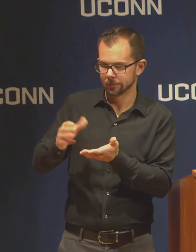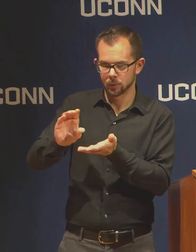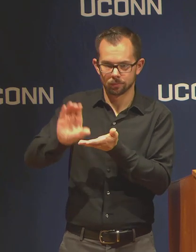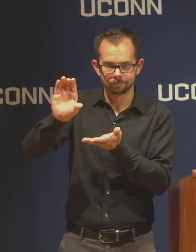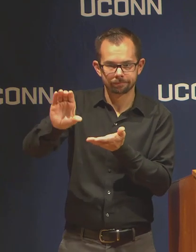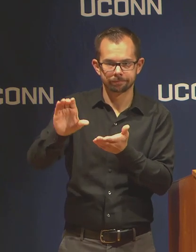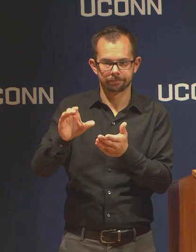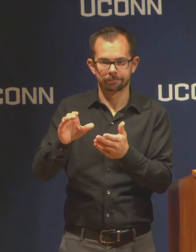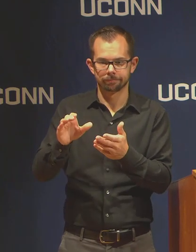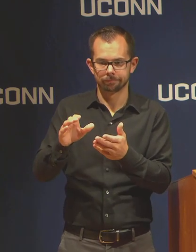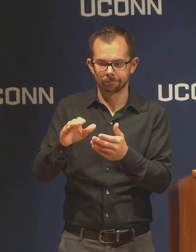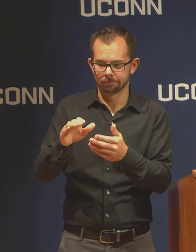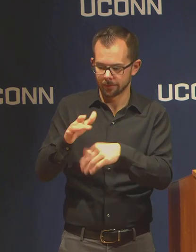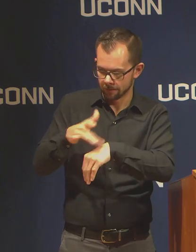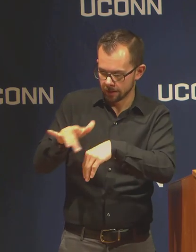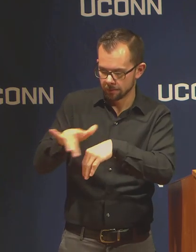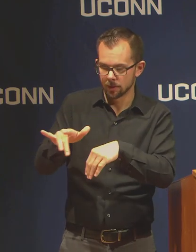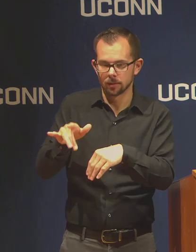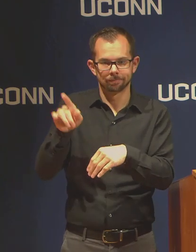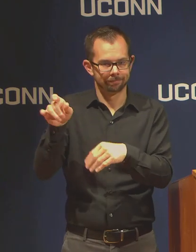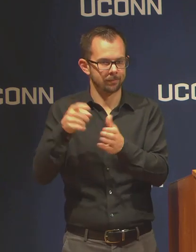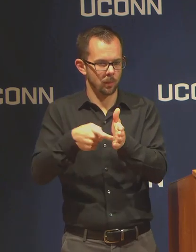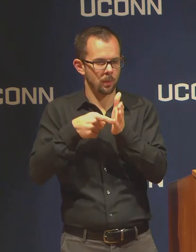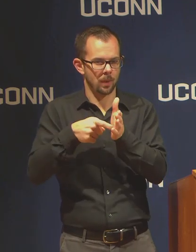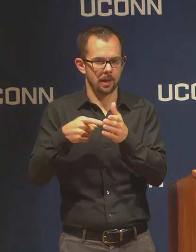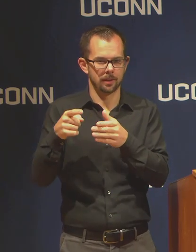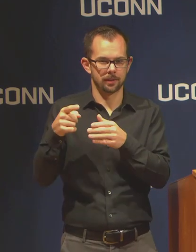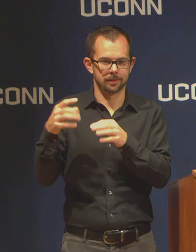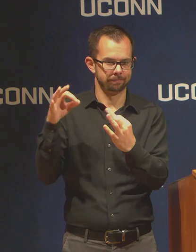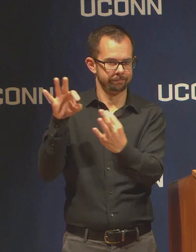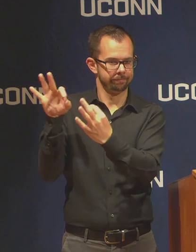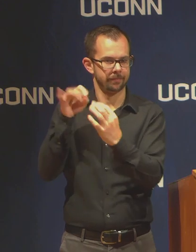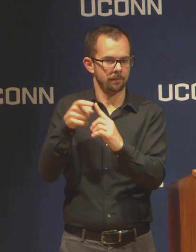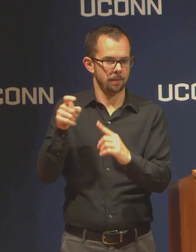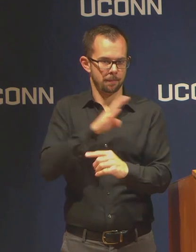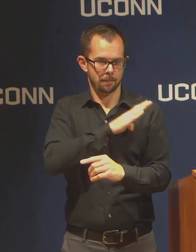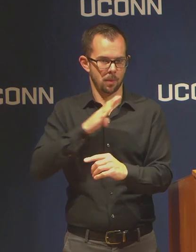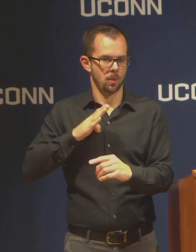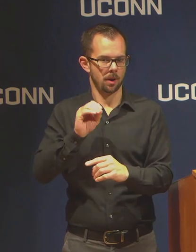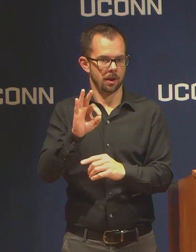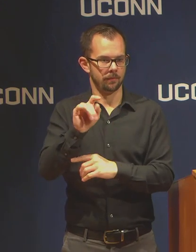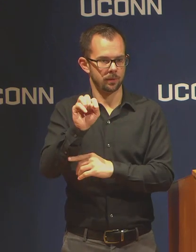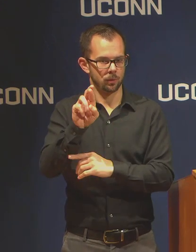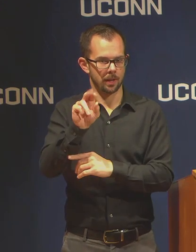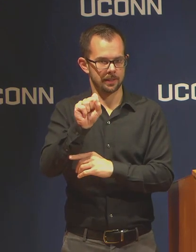the board of trustees, and so I expect to have more information on that after